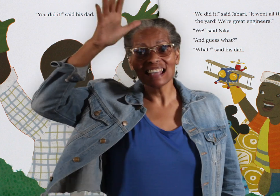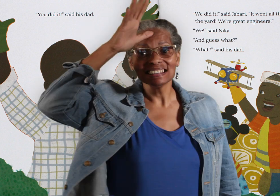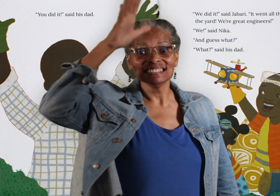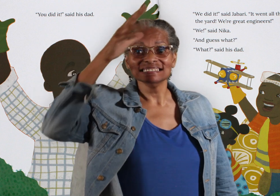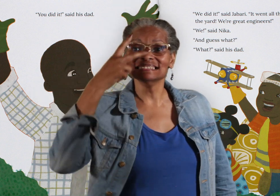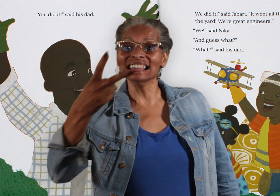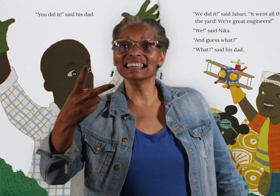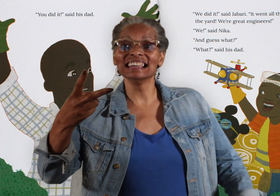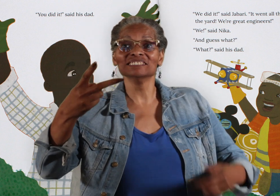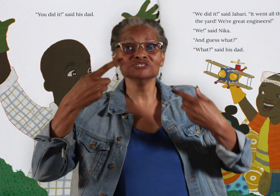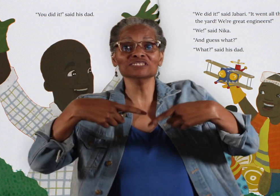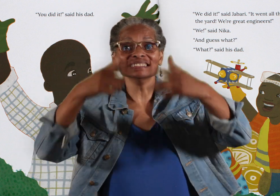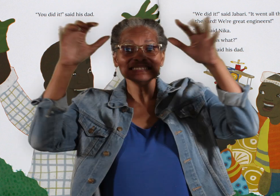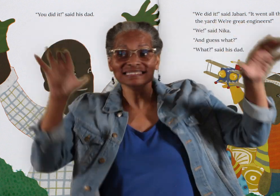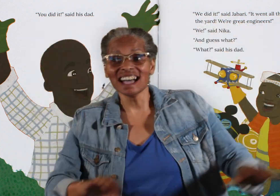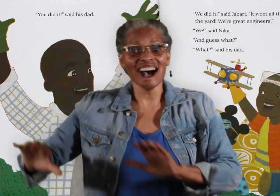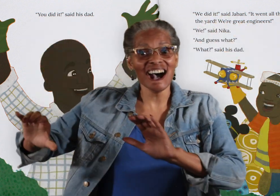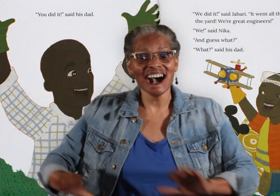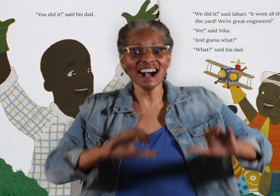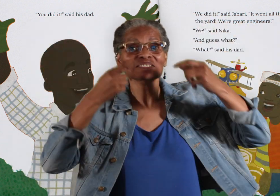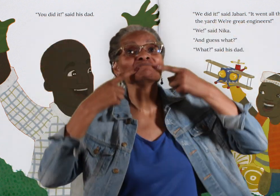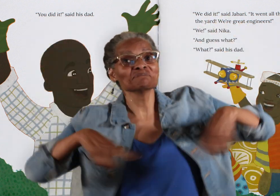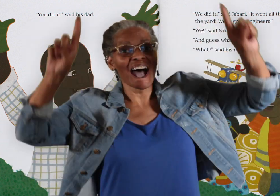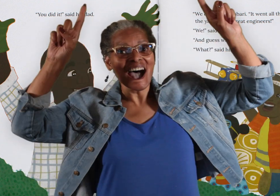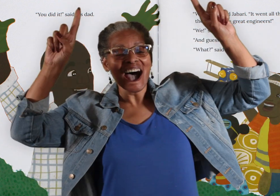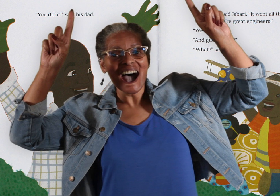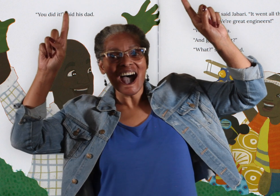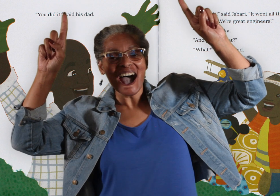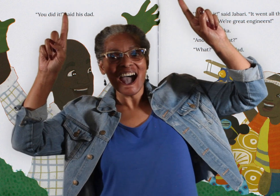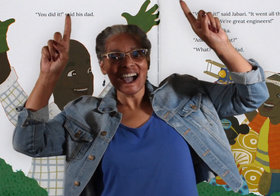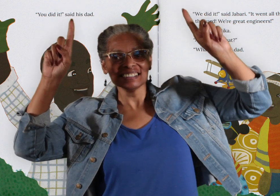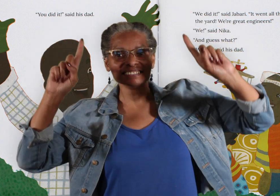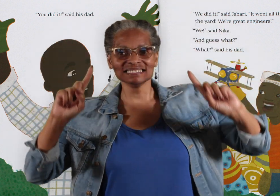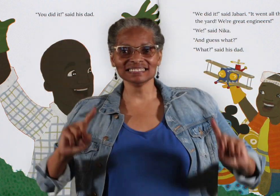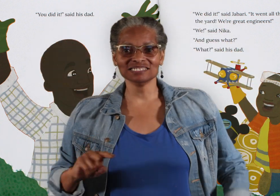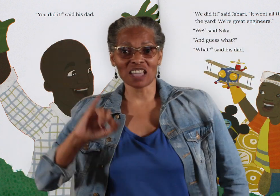"You did it!" said his dad.